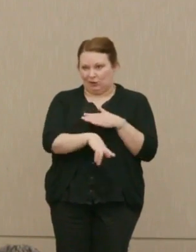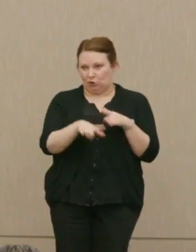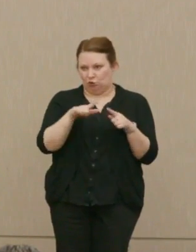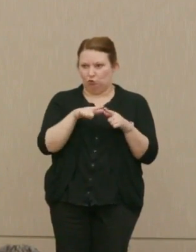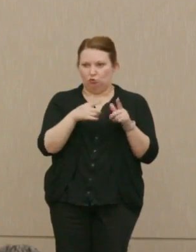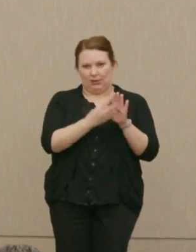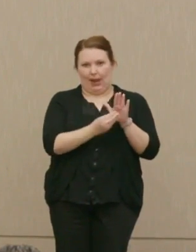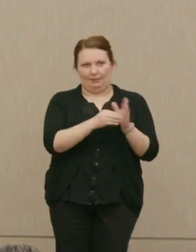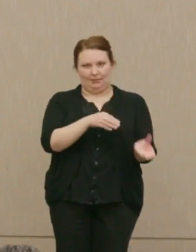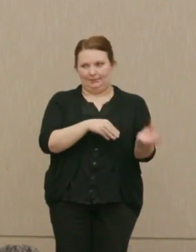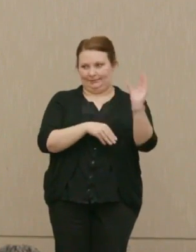exit.